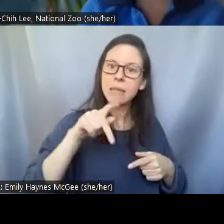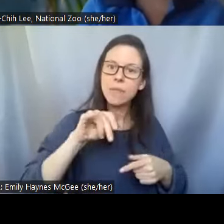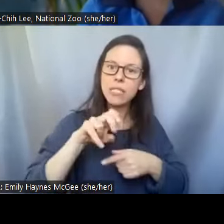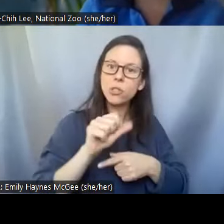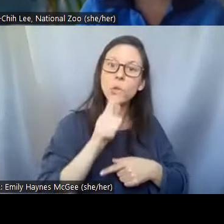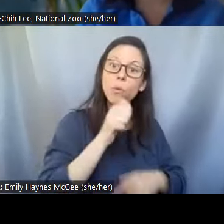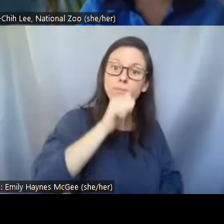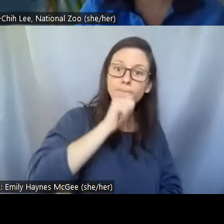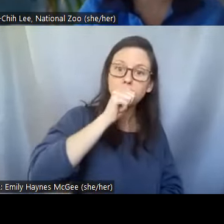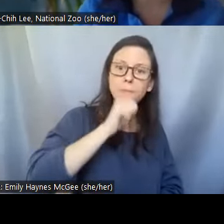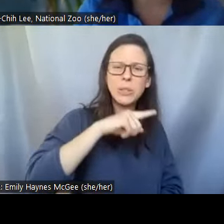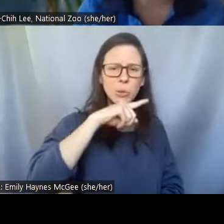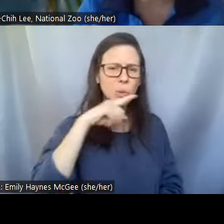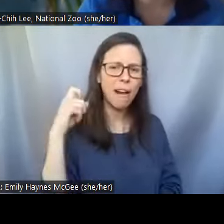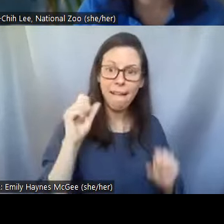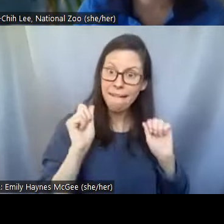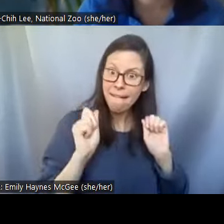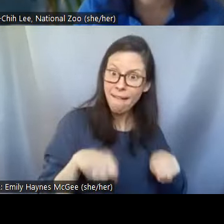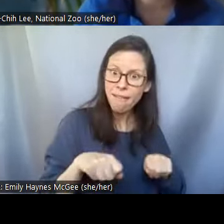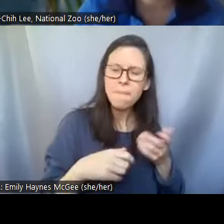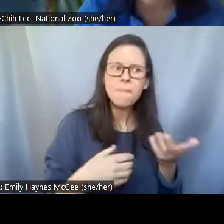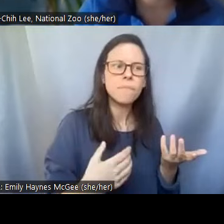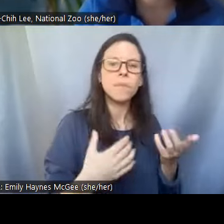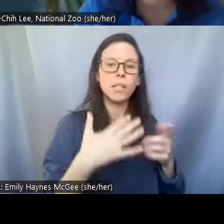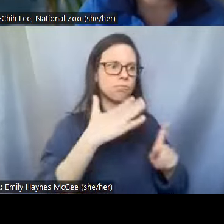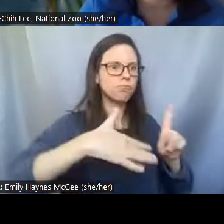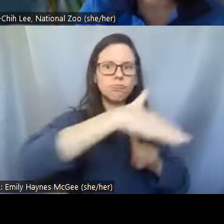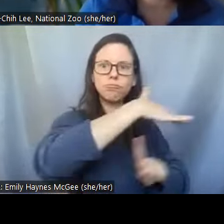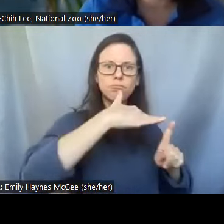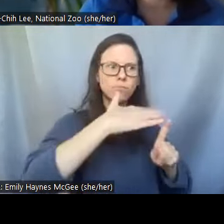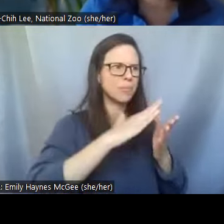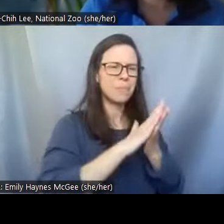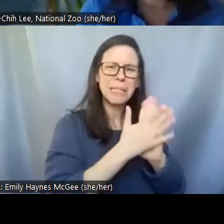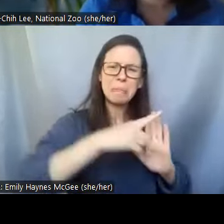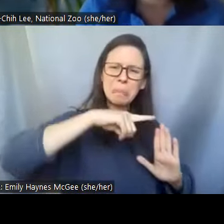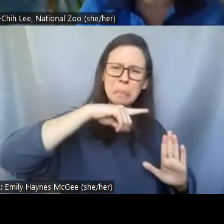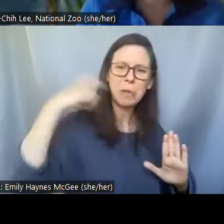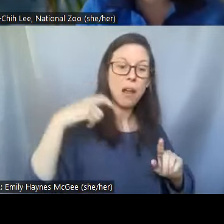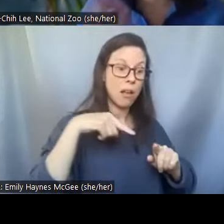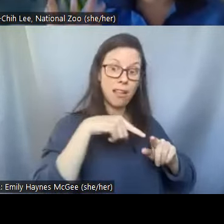dry conditions in their environment and they can stay in a dry form for a long time until like